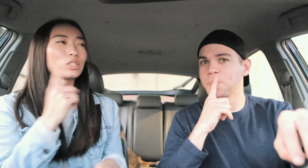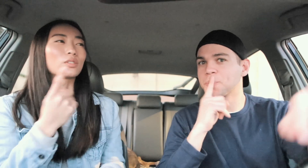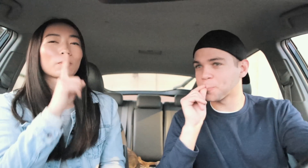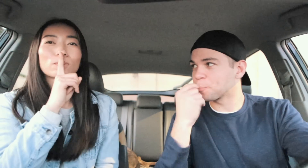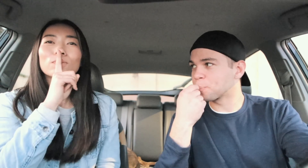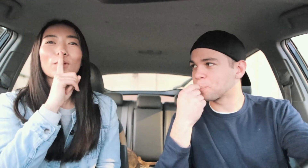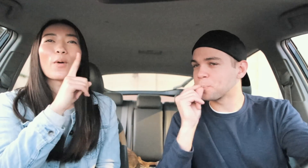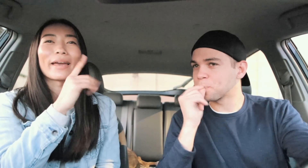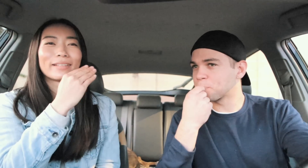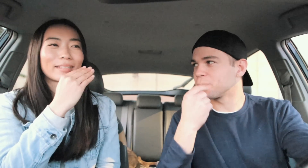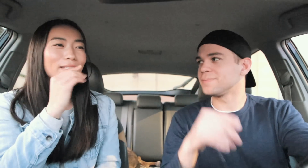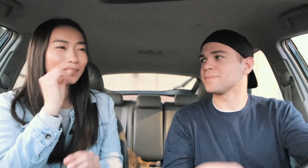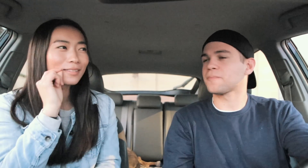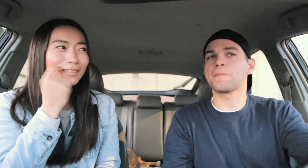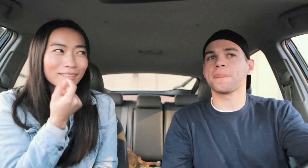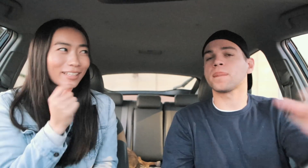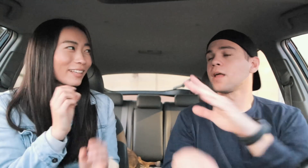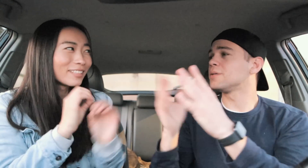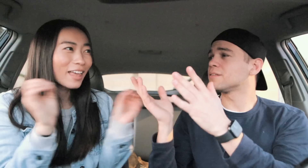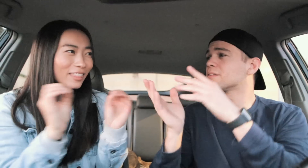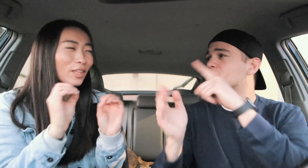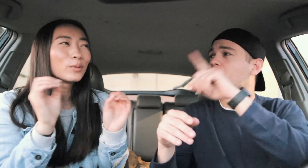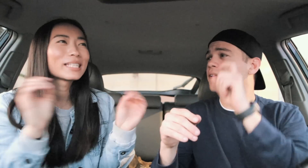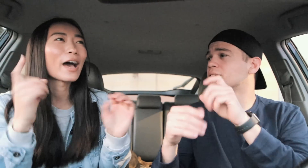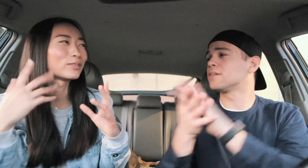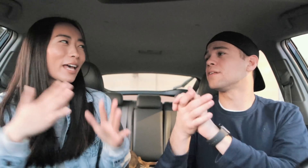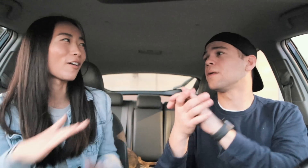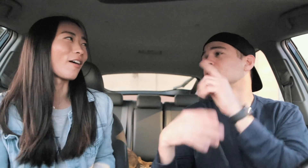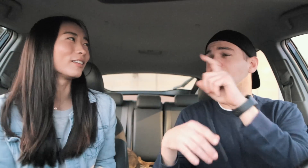just quiet like mmm no sounds at all